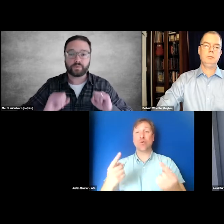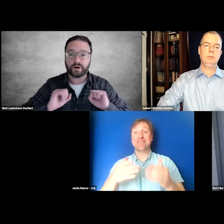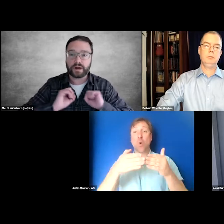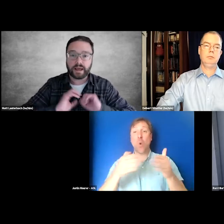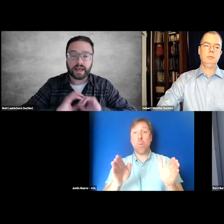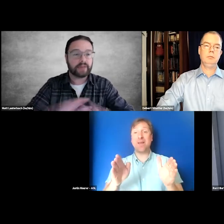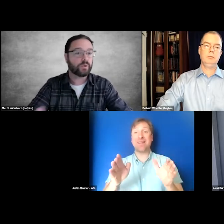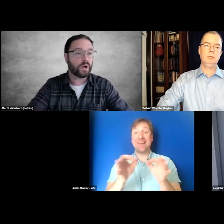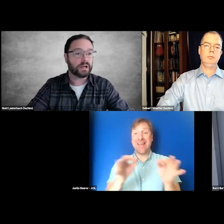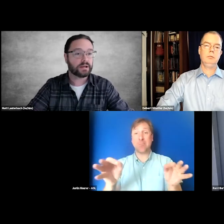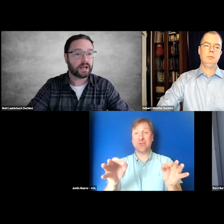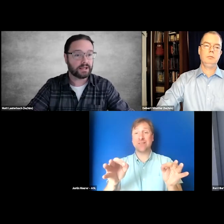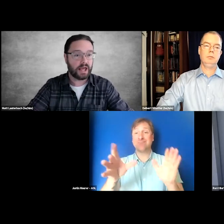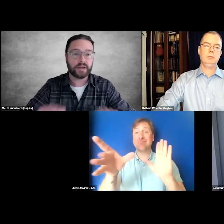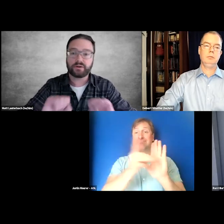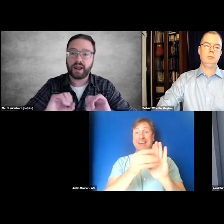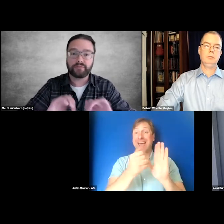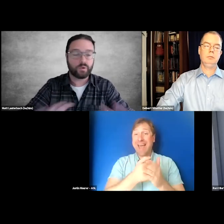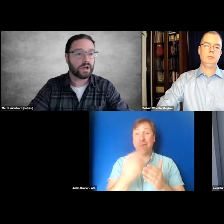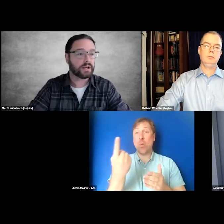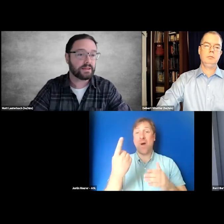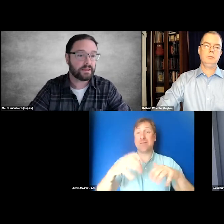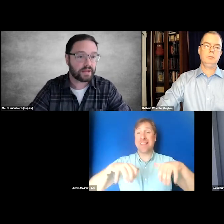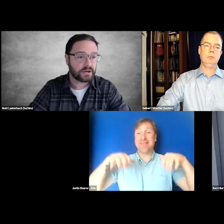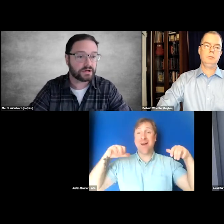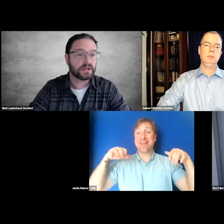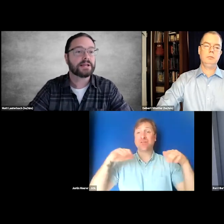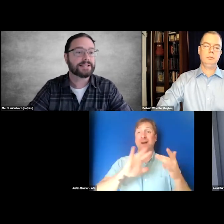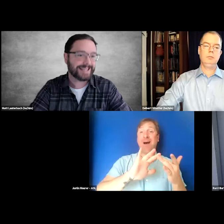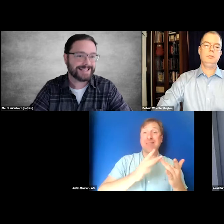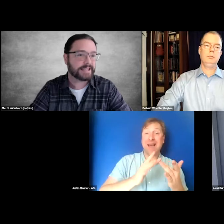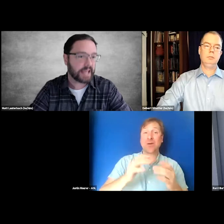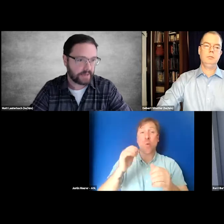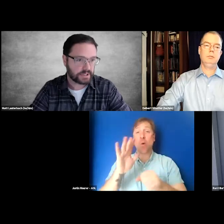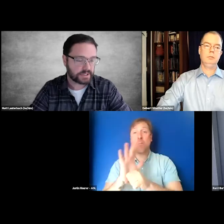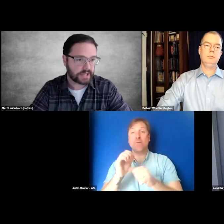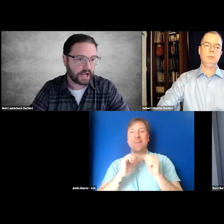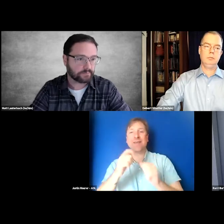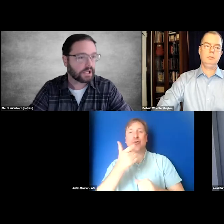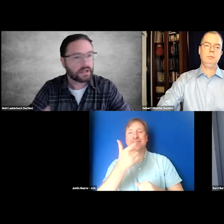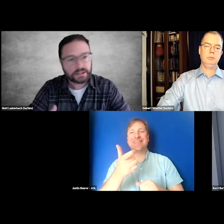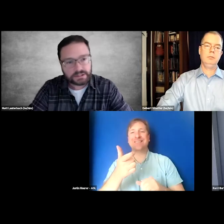where everyone online or everyone in the theater sees the captions.